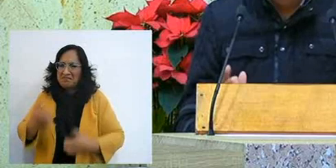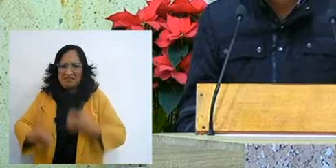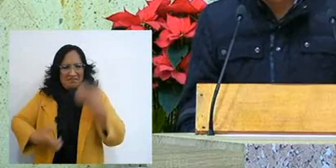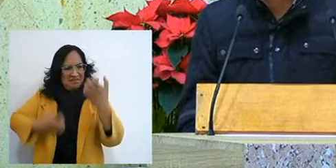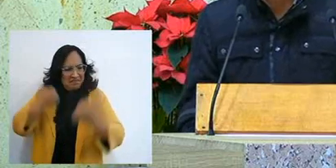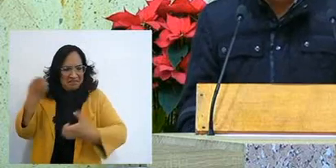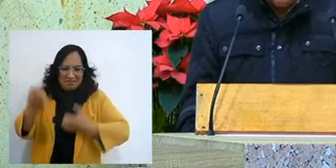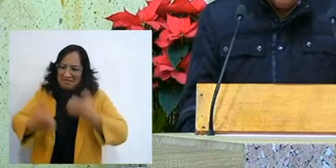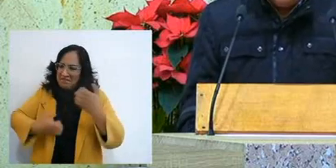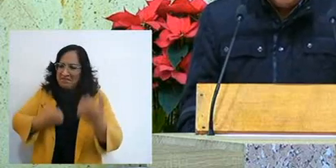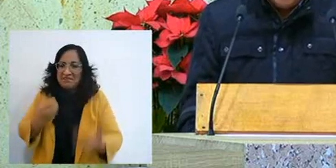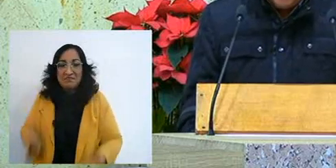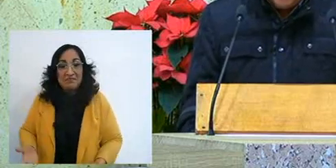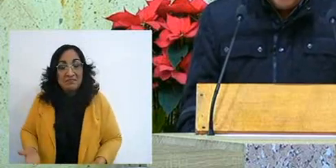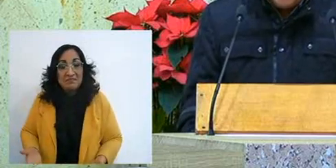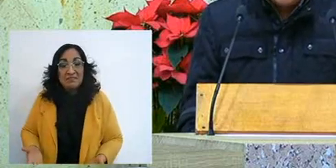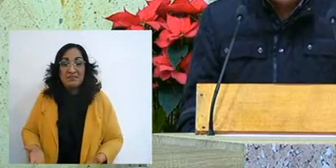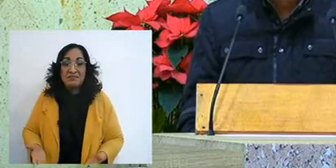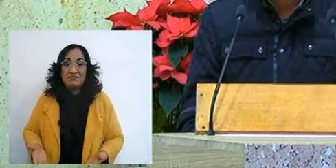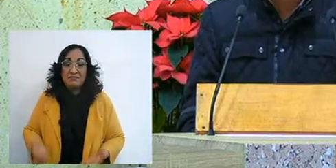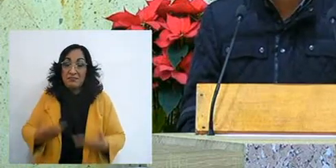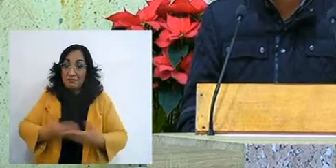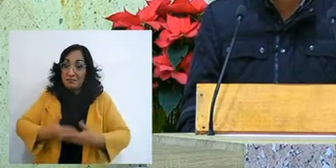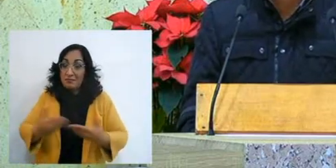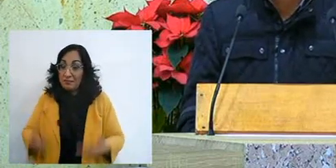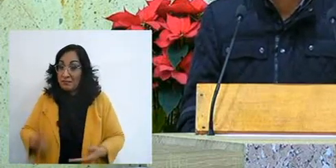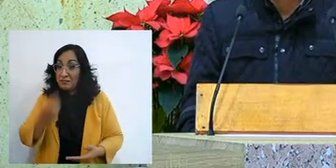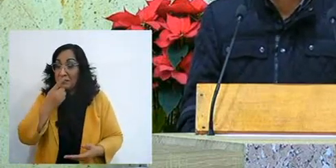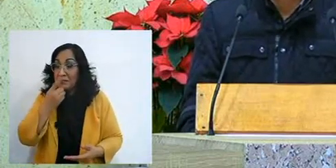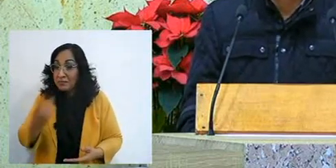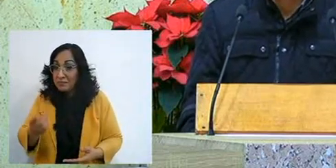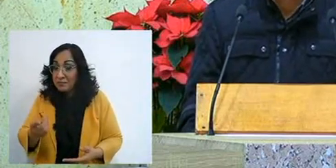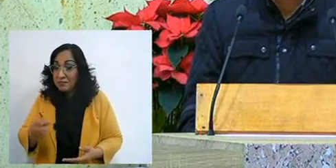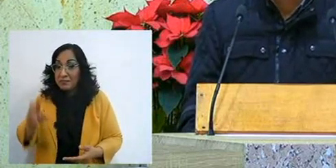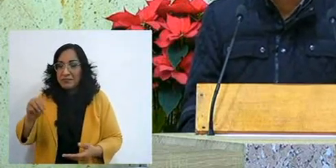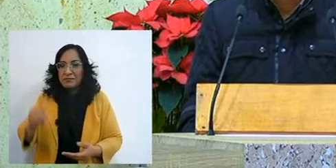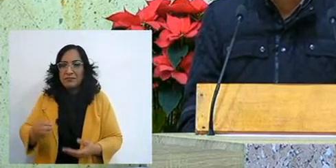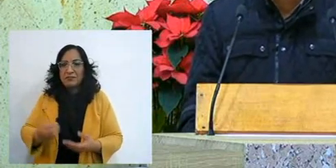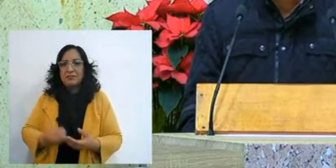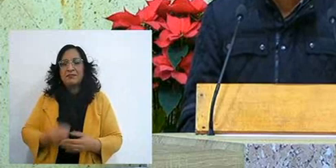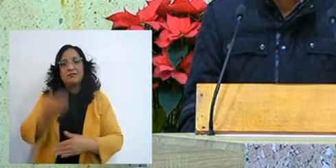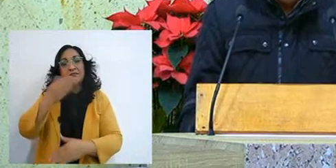and well, there is the Word of the Lord where it says that this generation, since it did not enter the Promised Land,